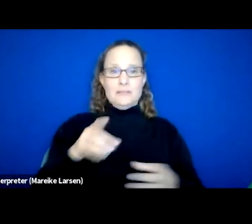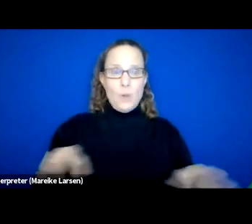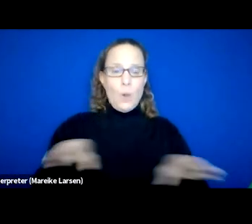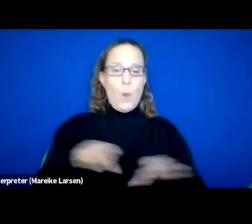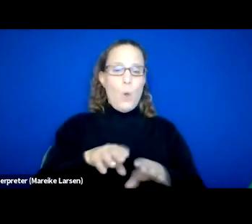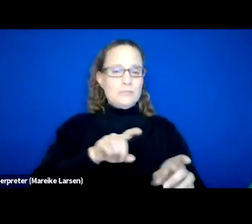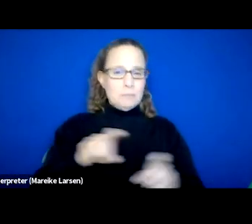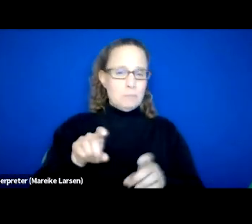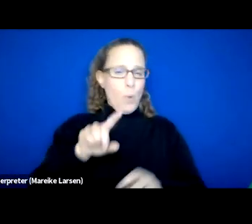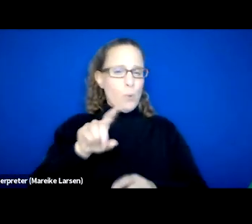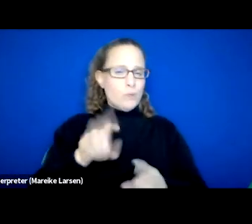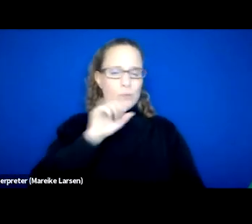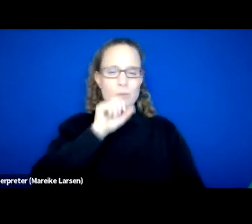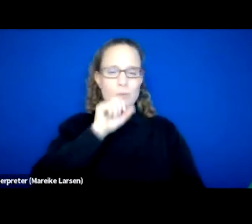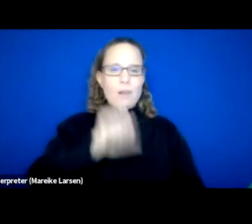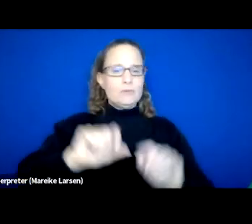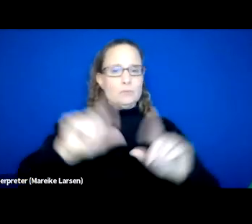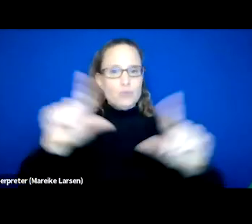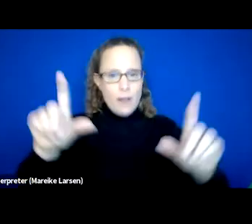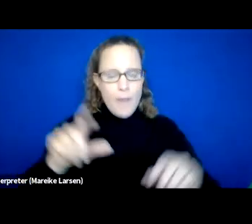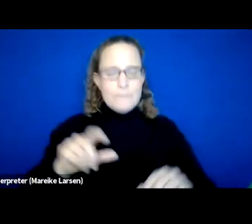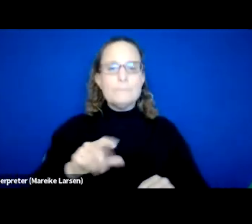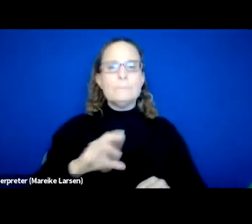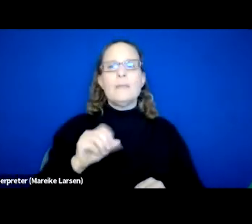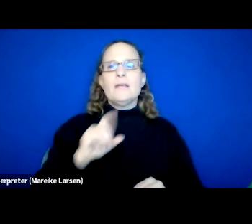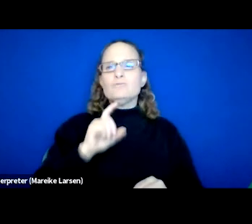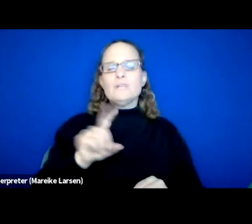We'd love to bring up and really to just ask you